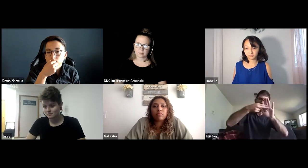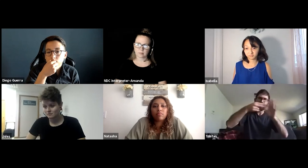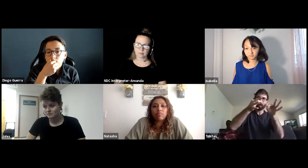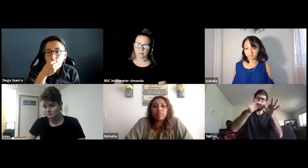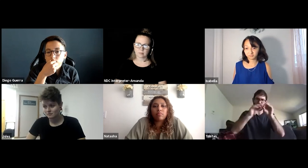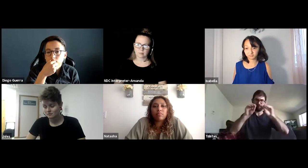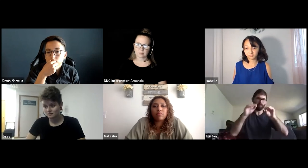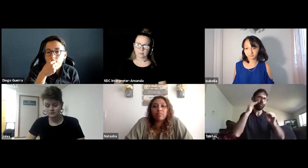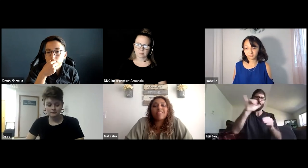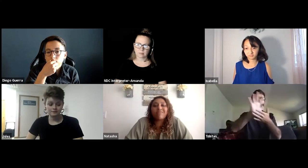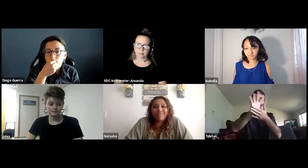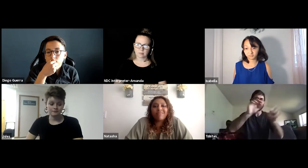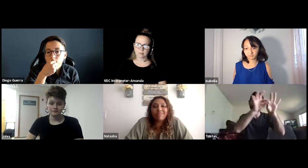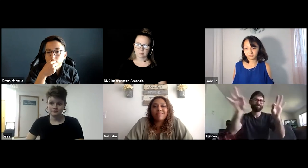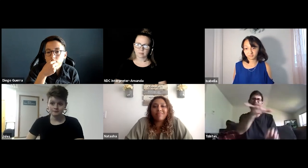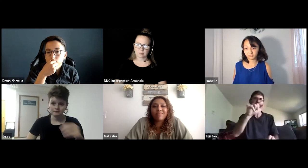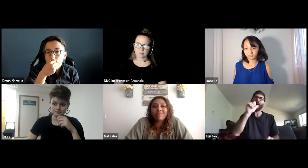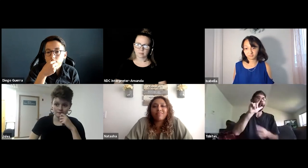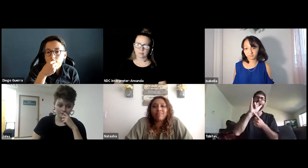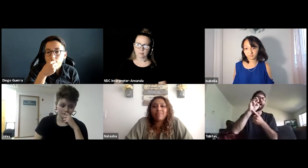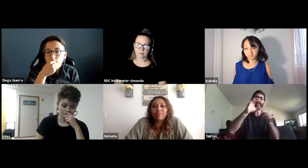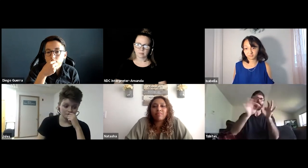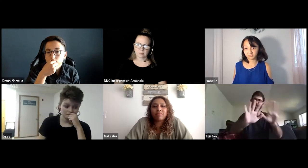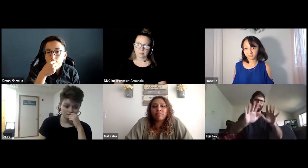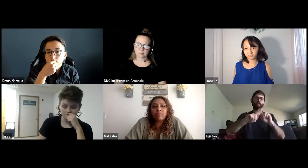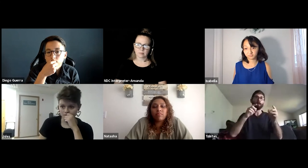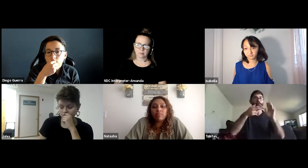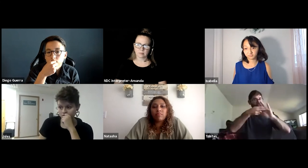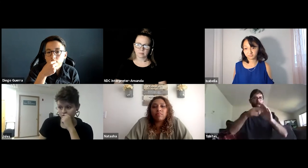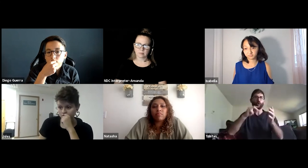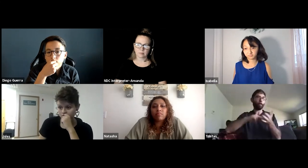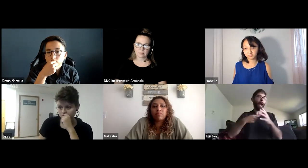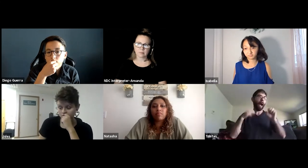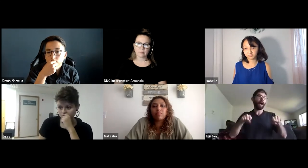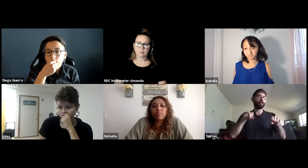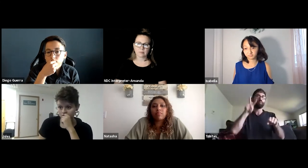So once the captions were there, it just like subtitles in a movie, right?